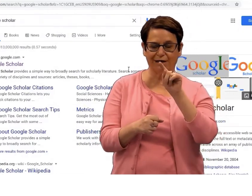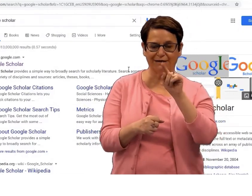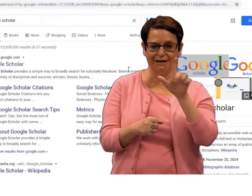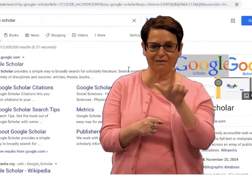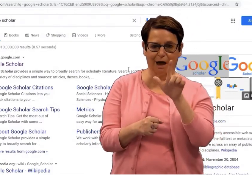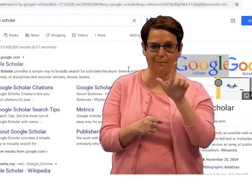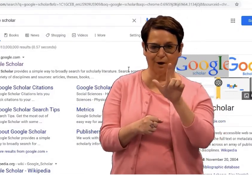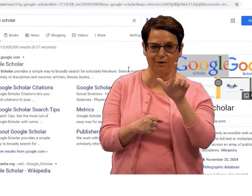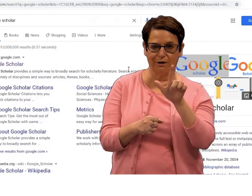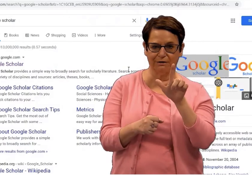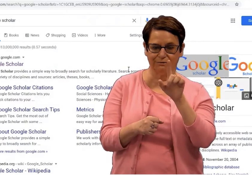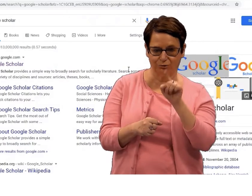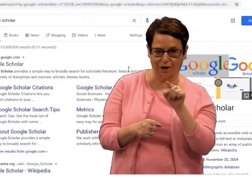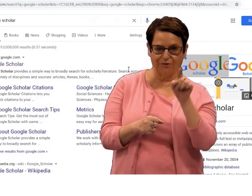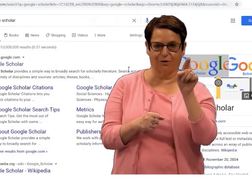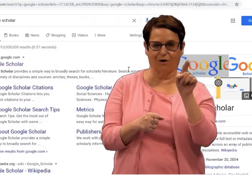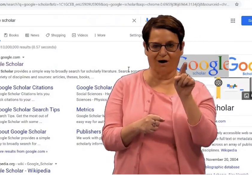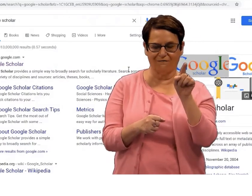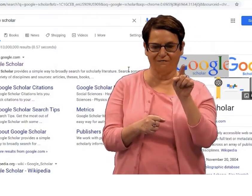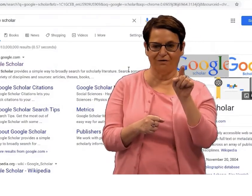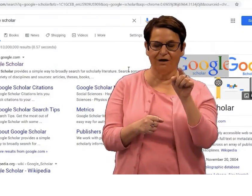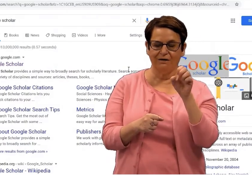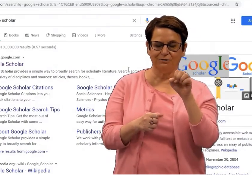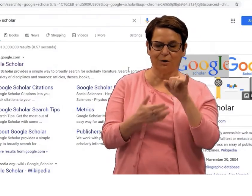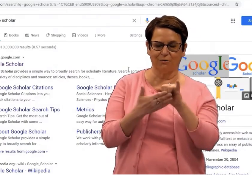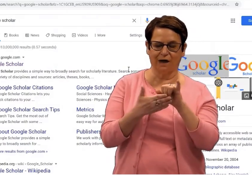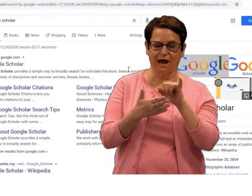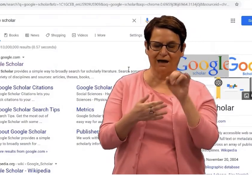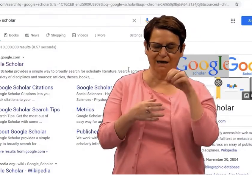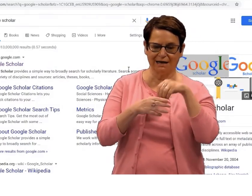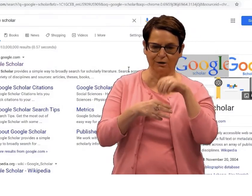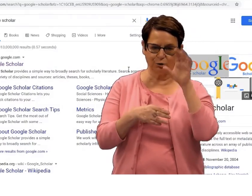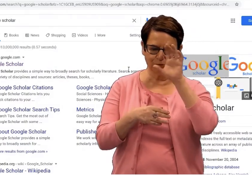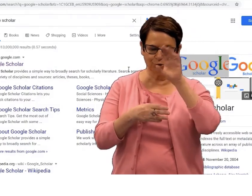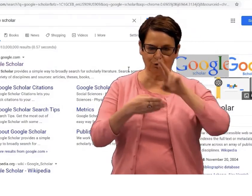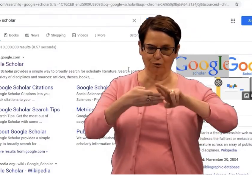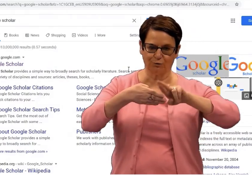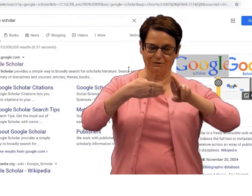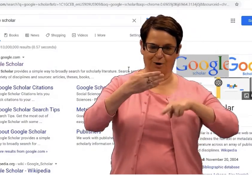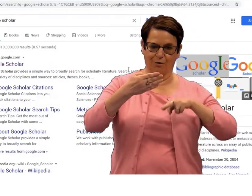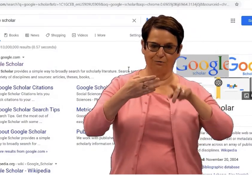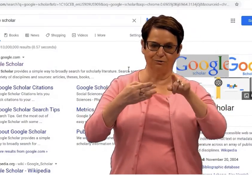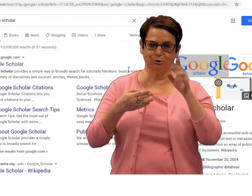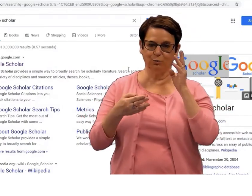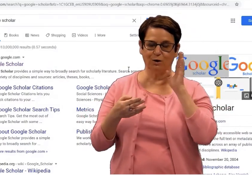and make sure that RIT Libraries is checked off.